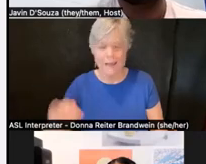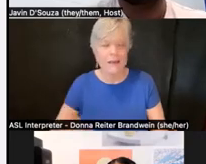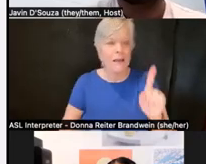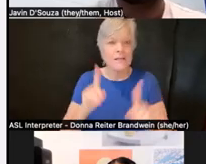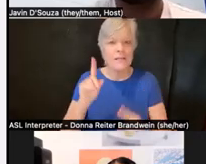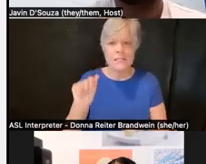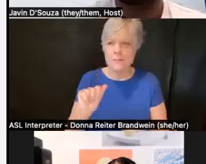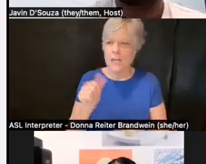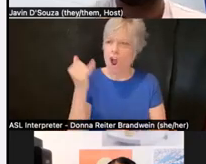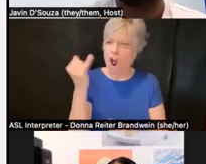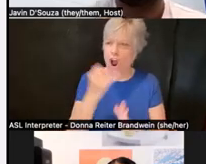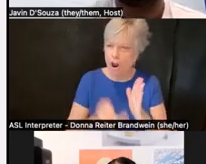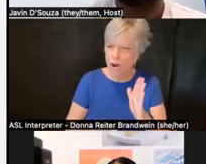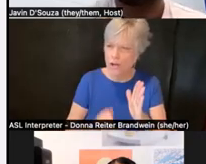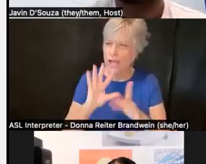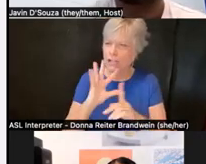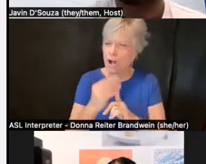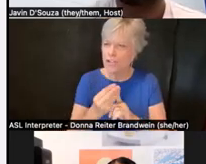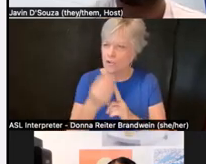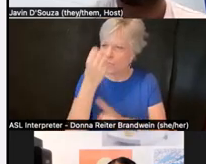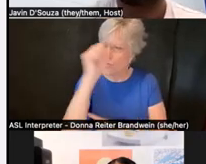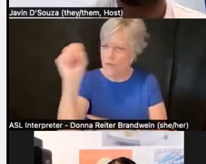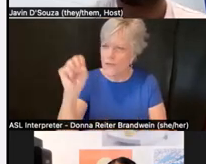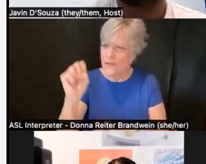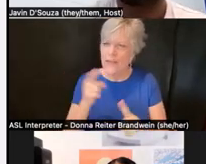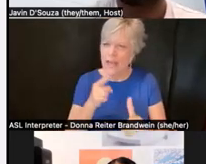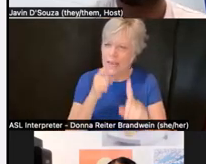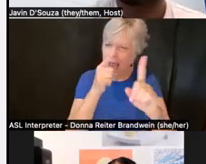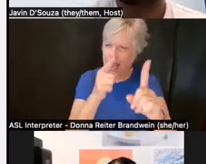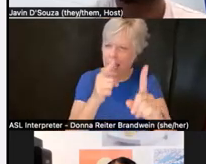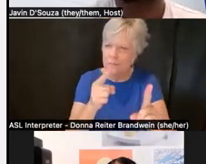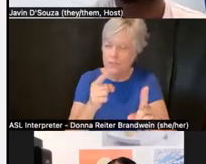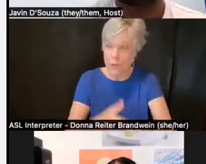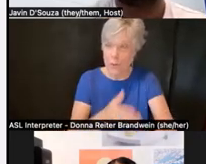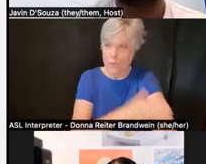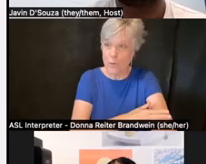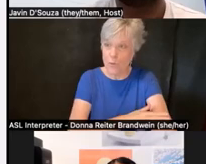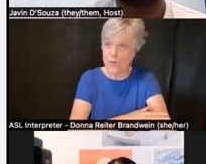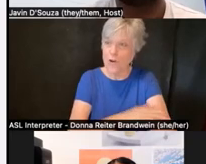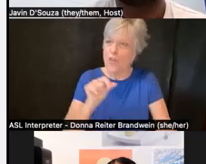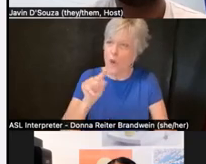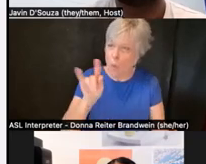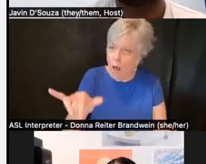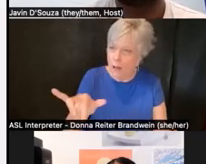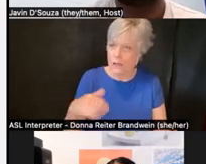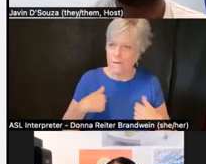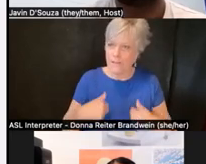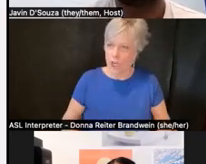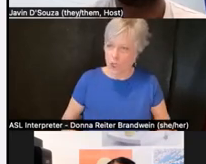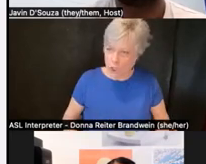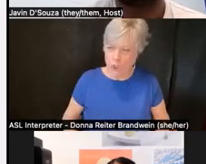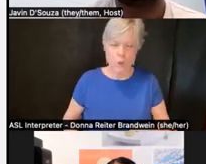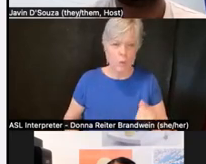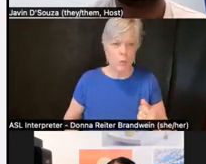that aims to improve the quality of the human race through Crip-led radical care work